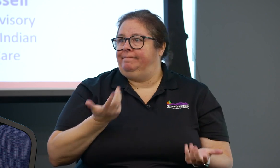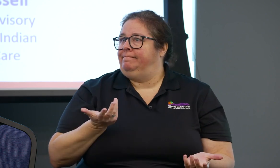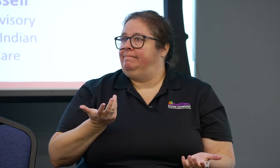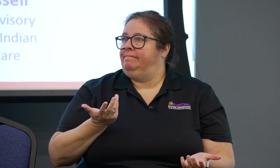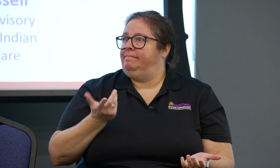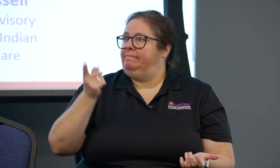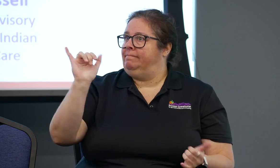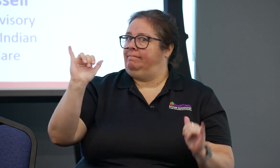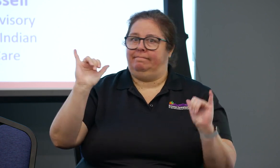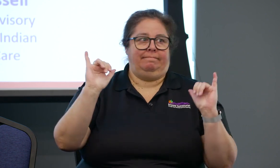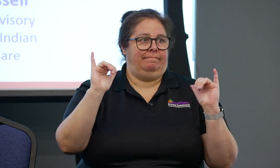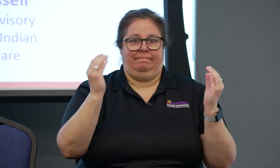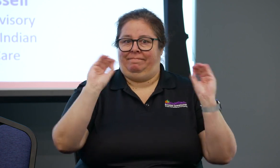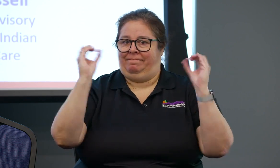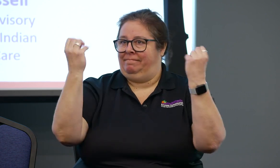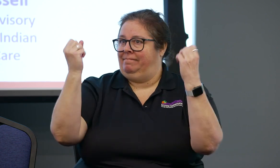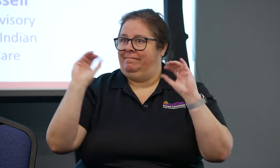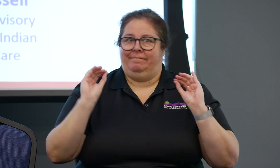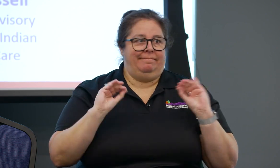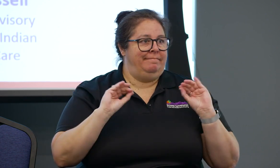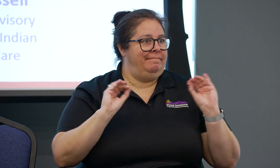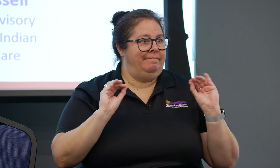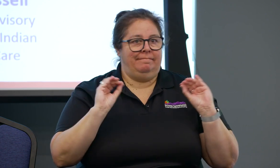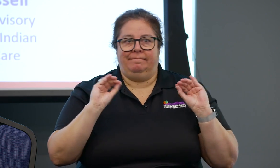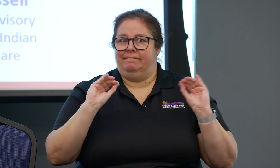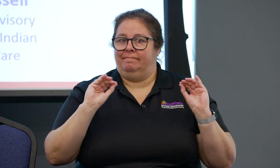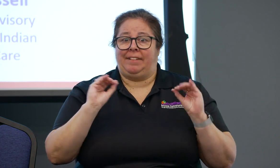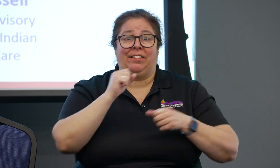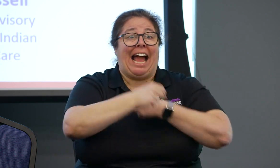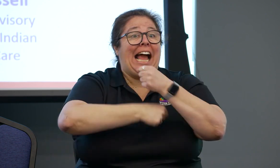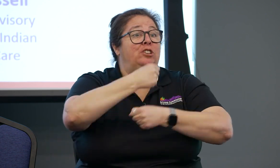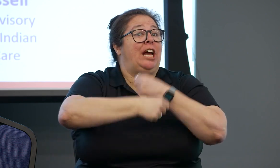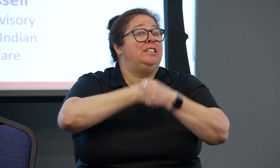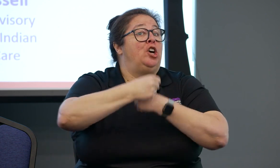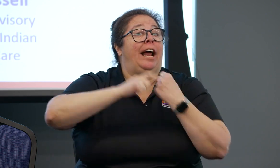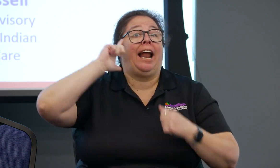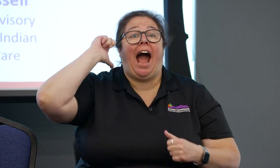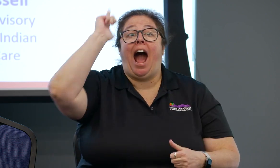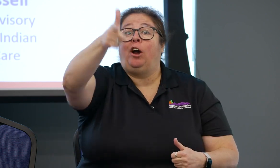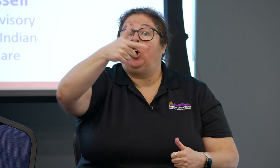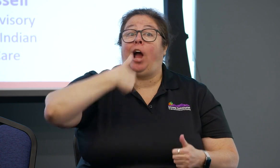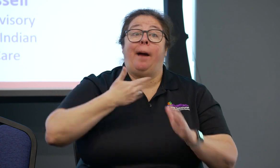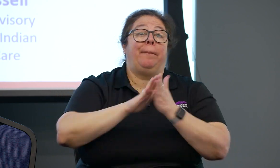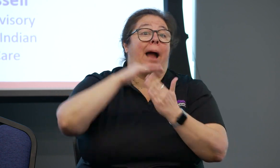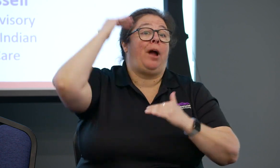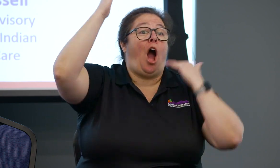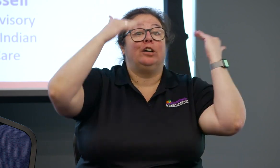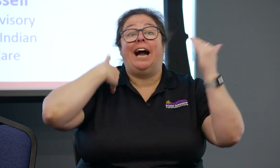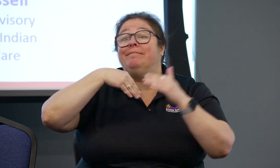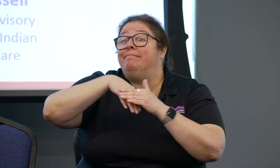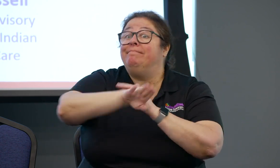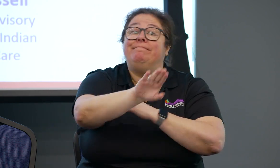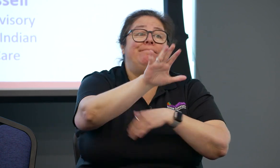which affects them later in life, which obviously affects their healthcare, but it also means that they are not, they don't have access